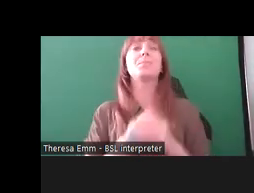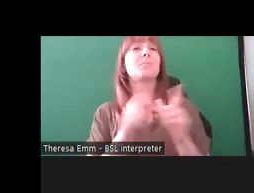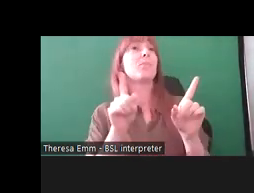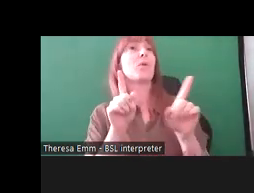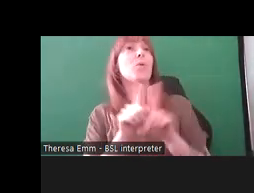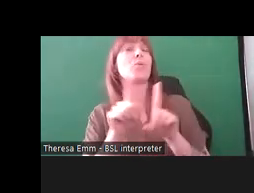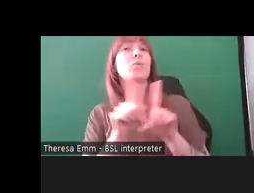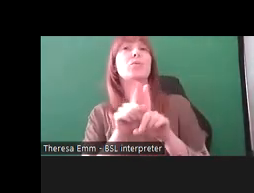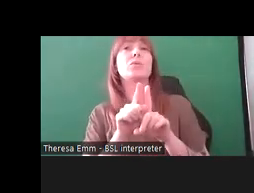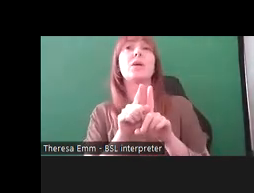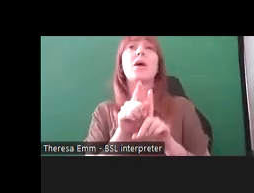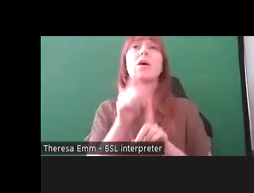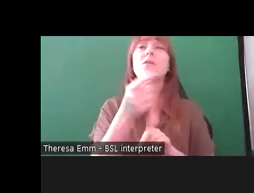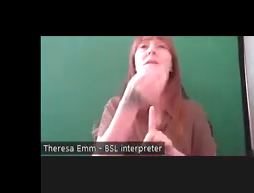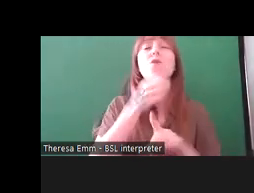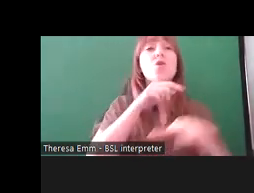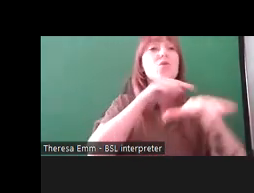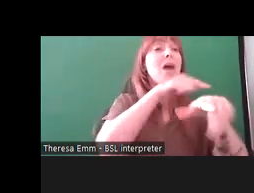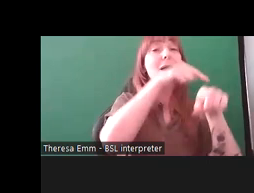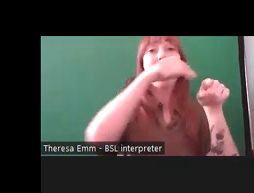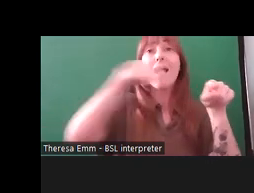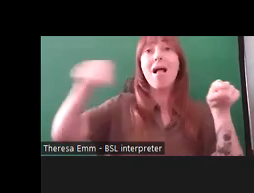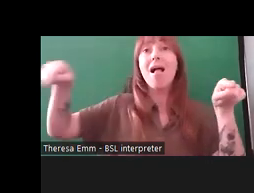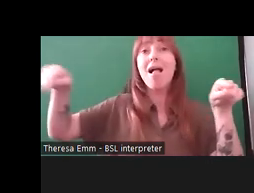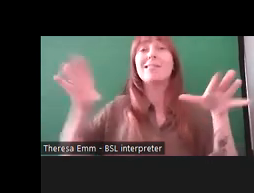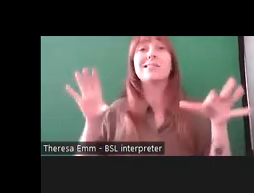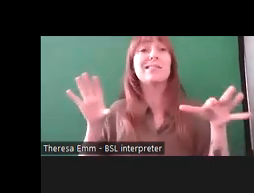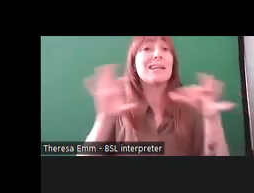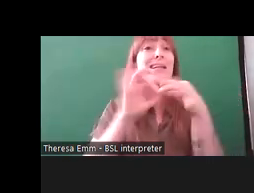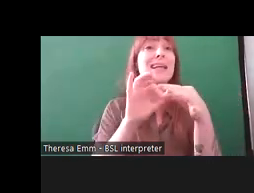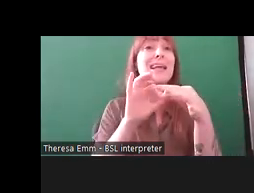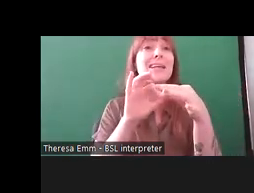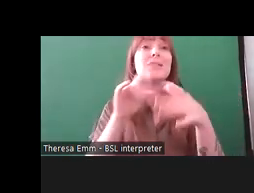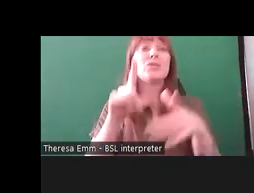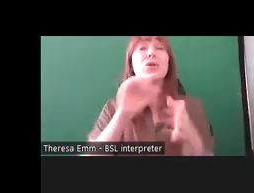There's a couple of timelines that link to the disability Discrimination Acts. I think